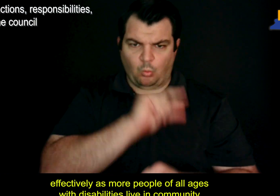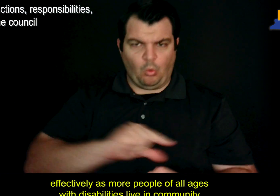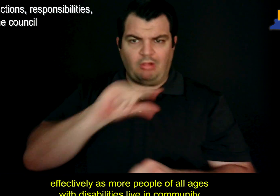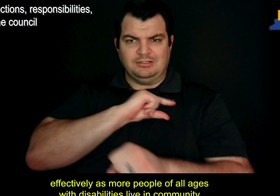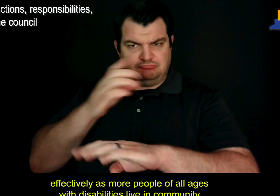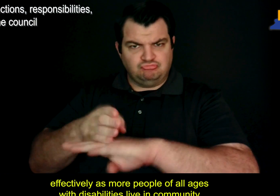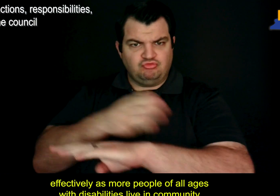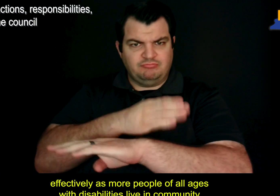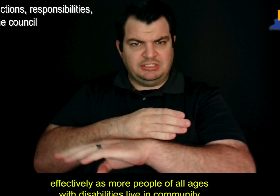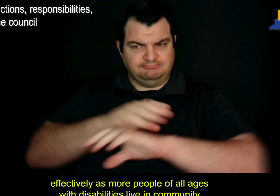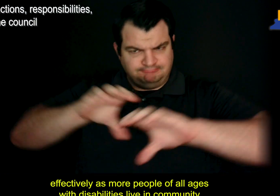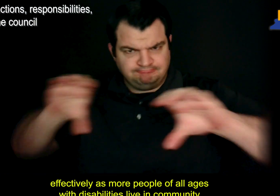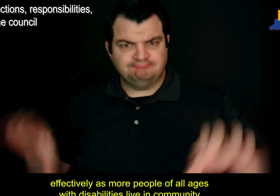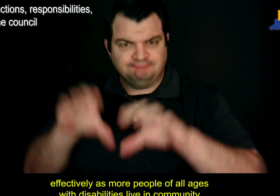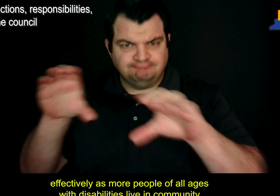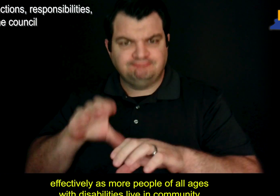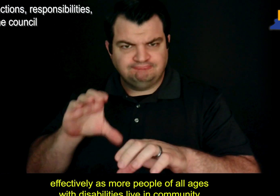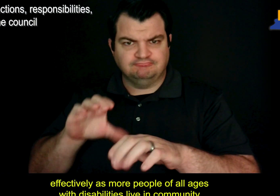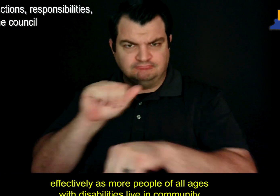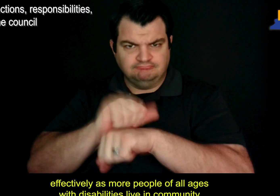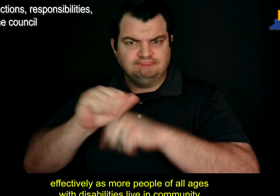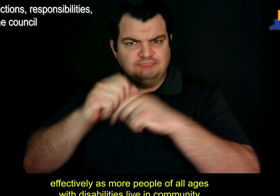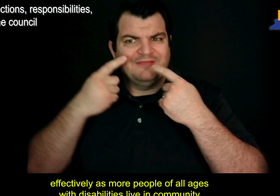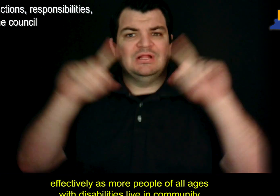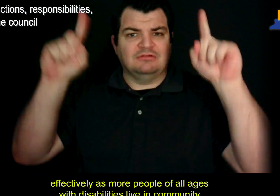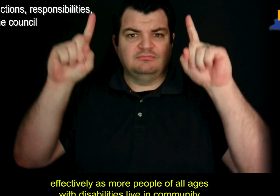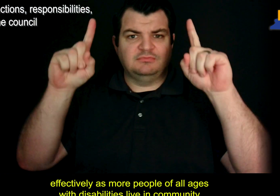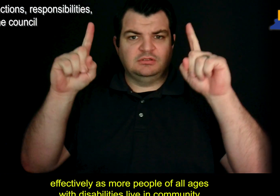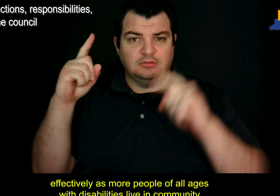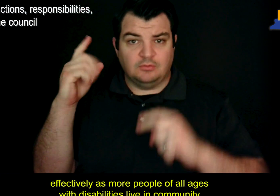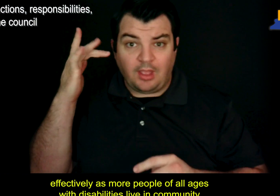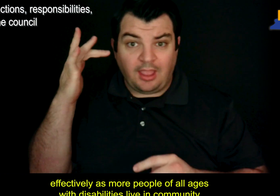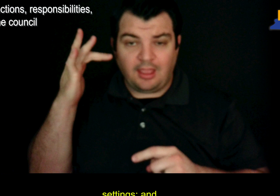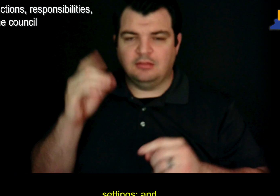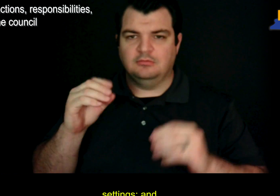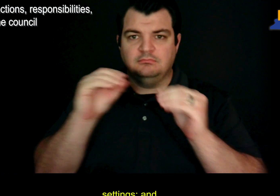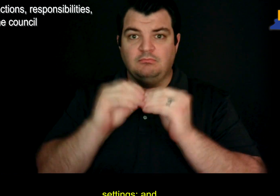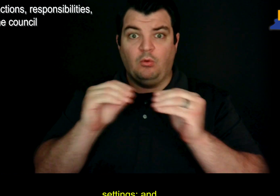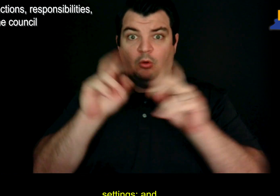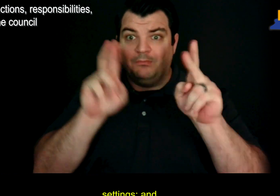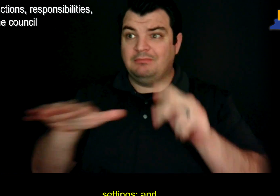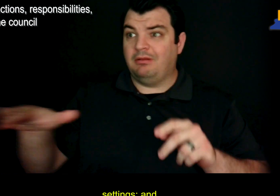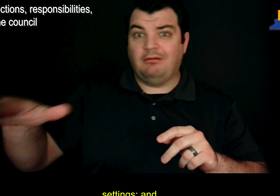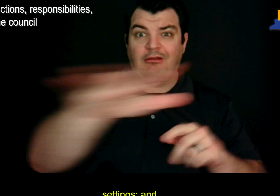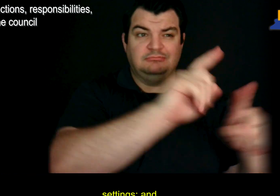effectively as more people of all ages with disabilities live in community settings; and